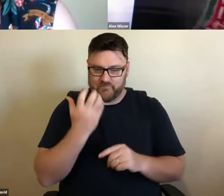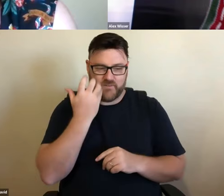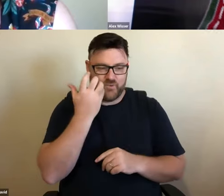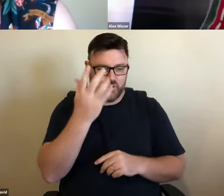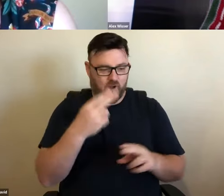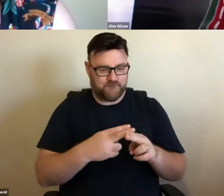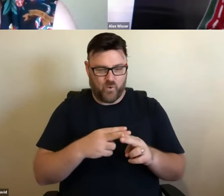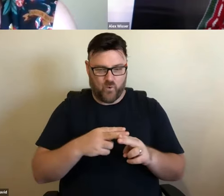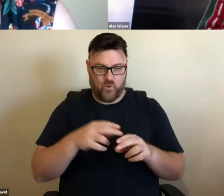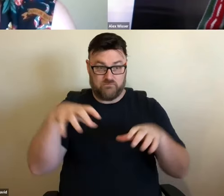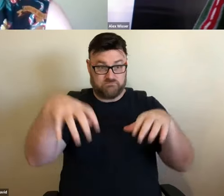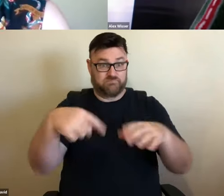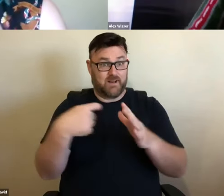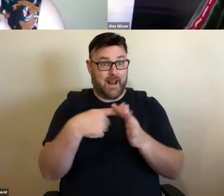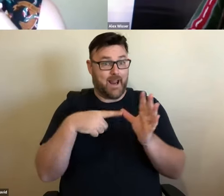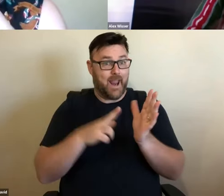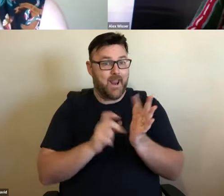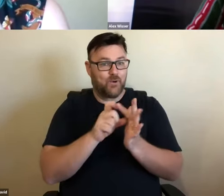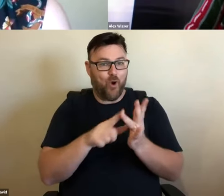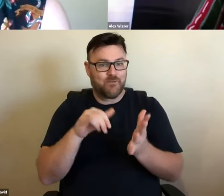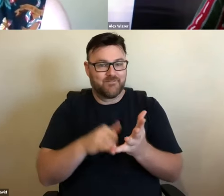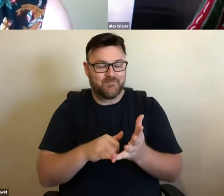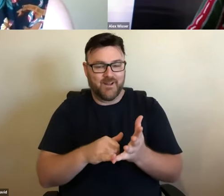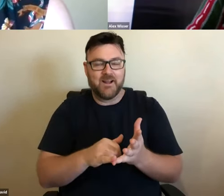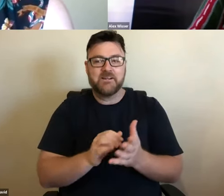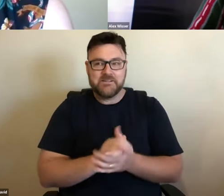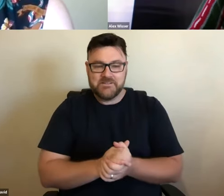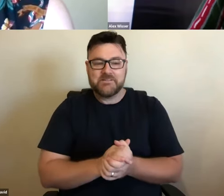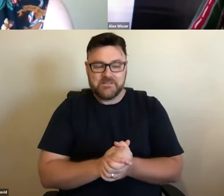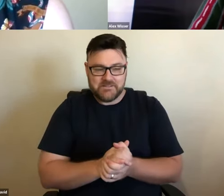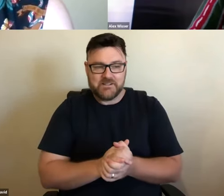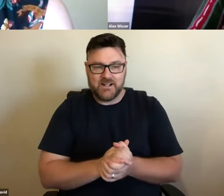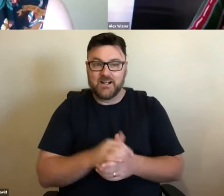look like for you?" >> ALEX WISSE: I read this question before when you